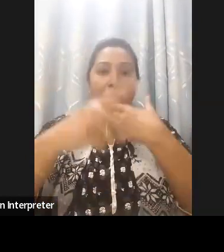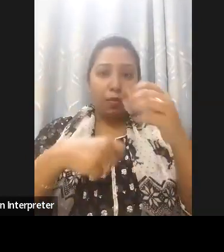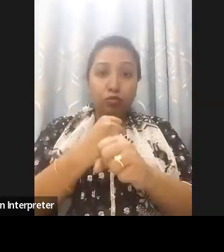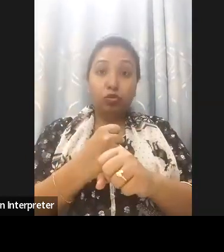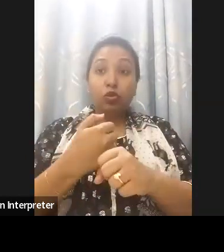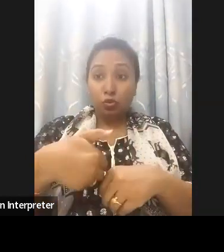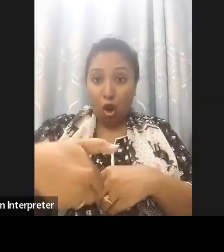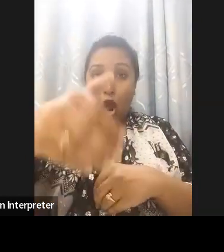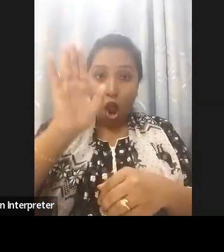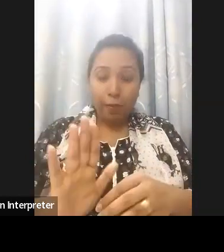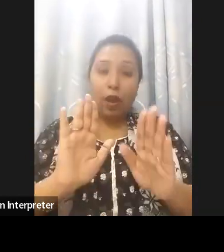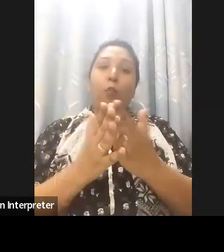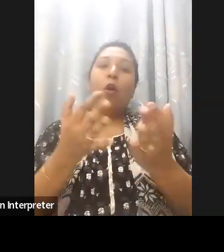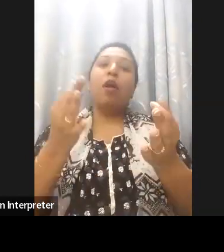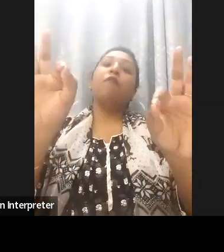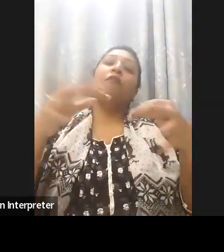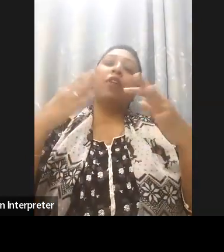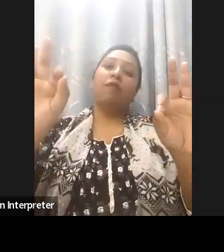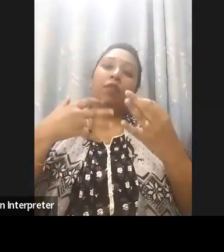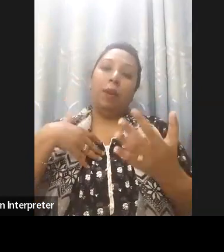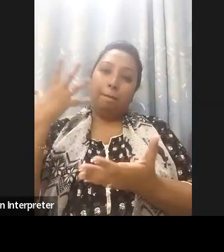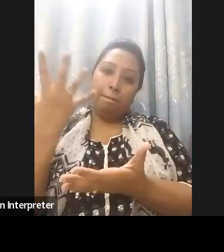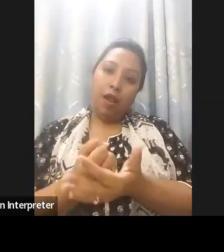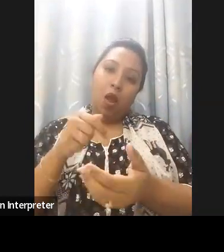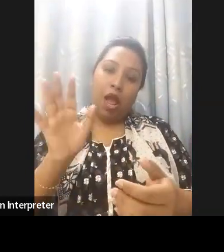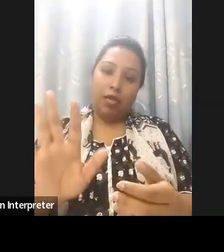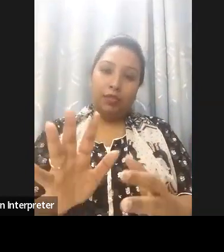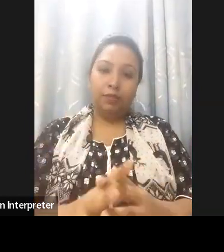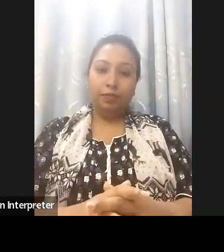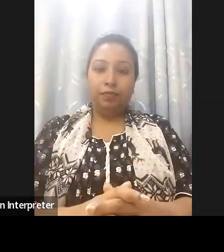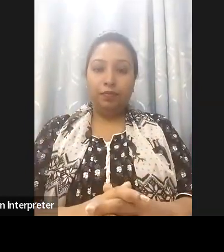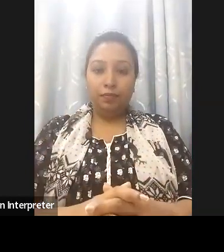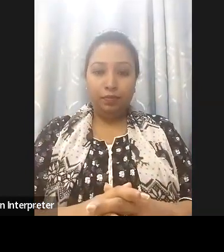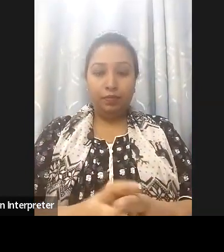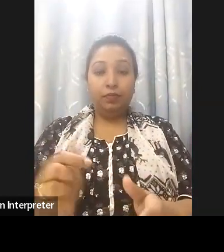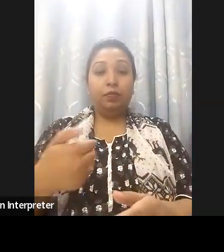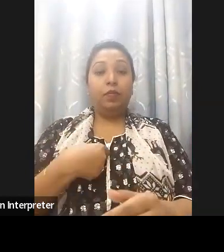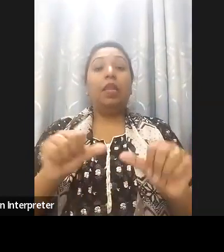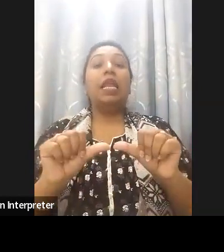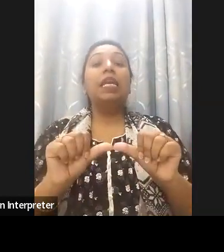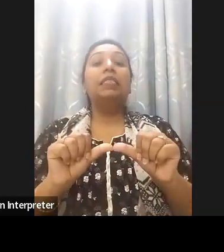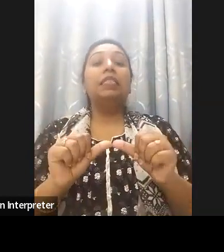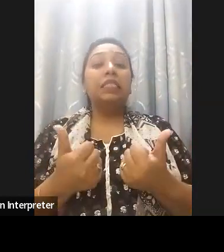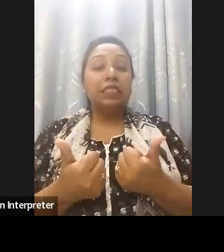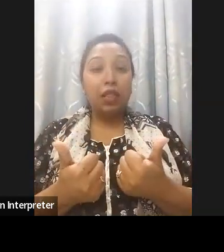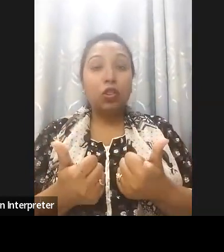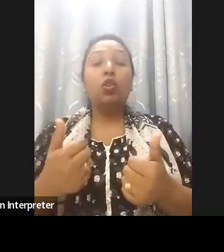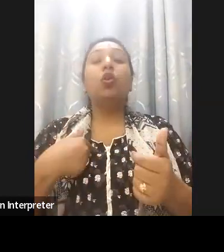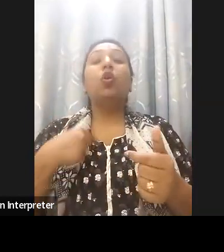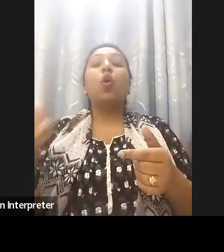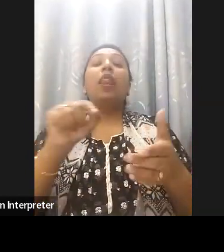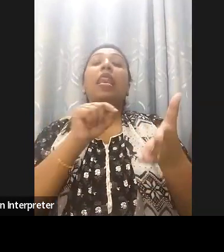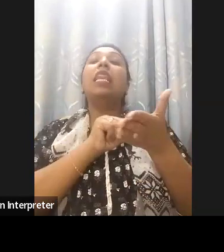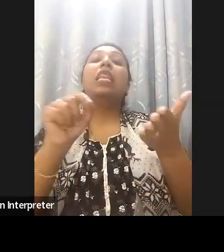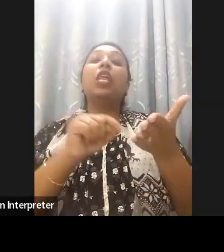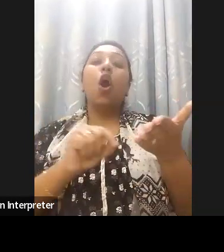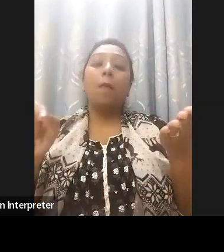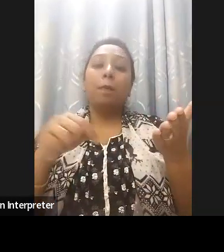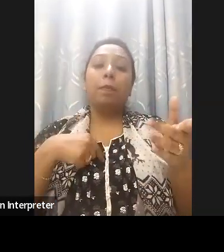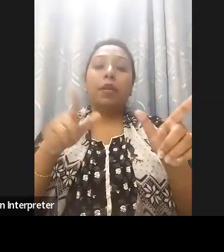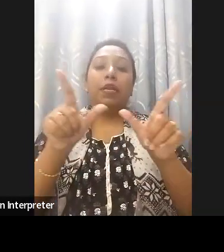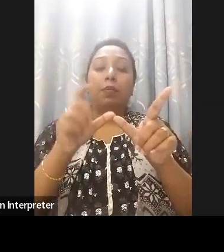that we just recently adopted National Guideline to ensure Web Accessibility based on WCAG 2.0. In